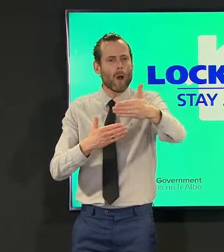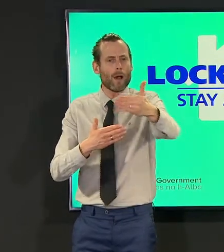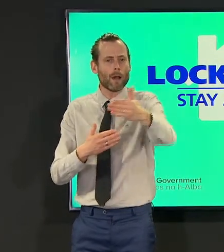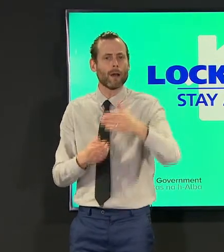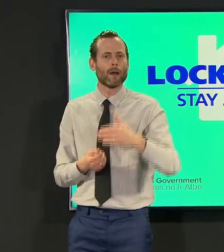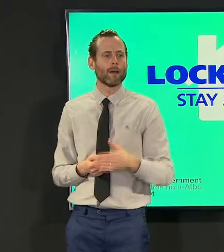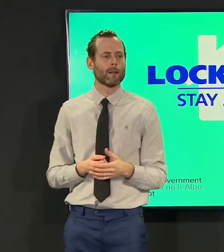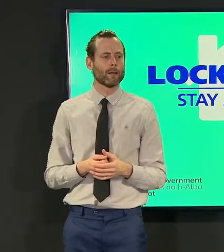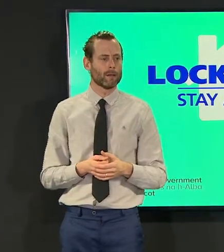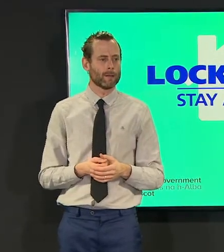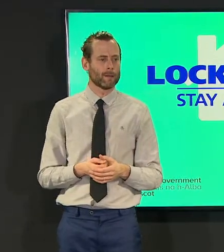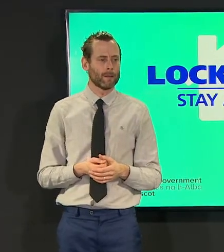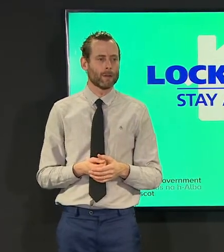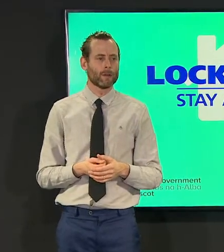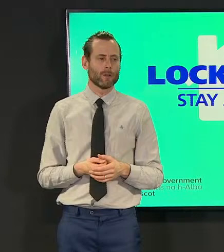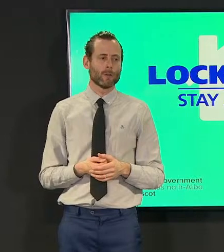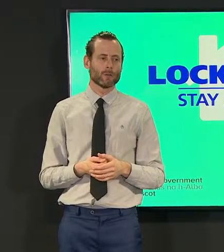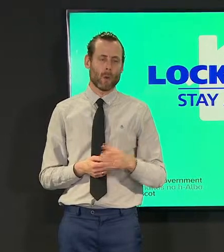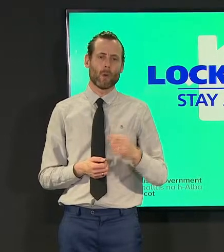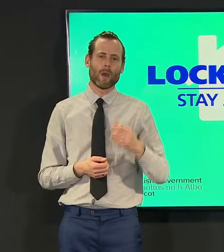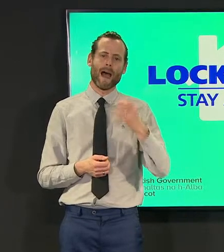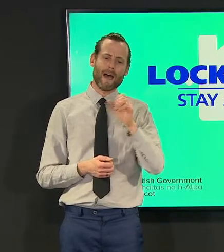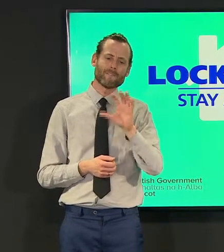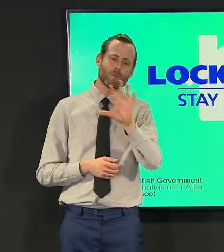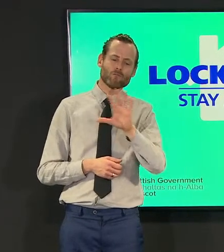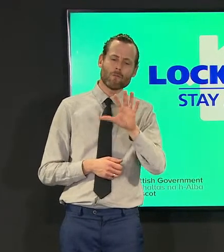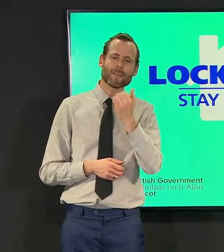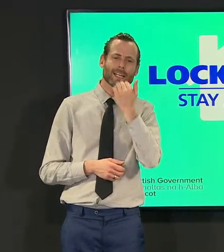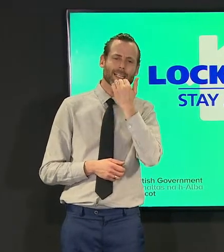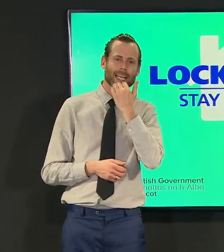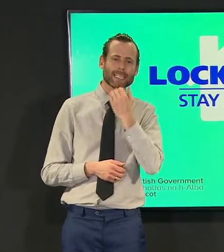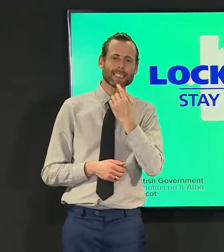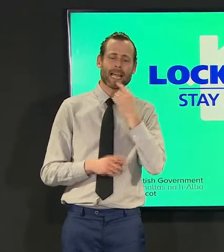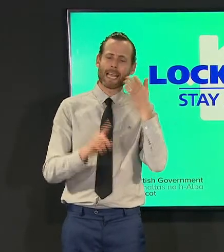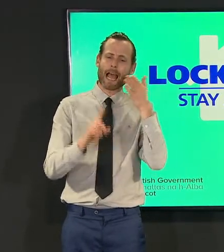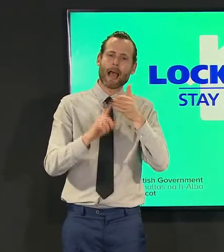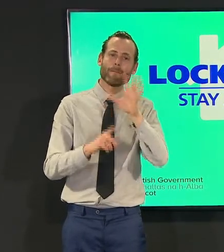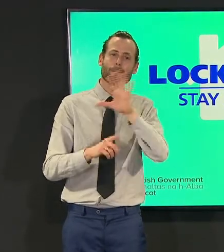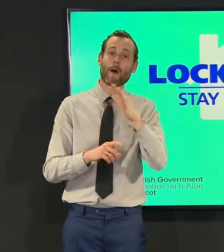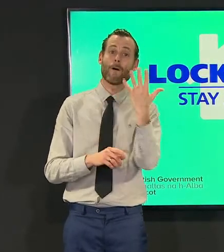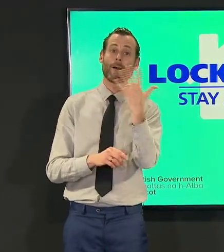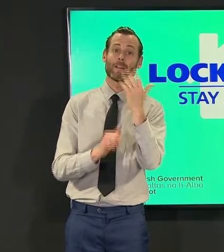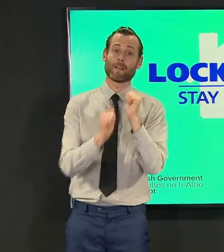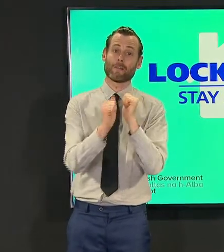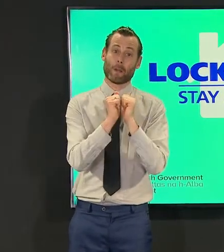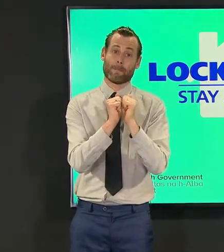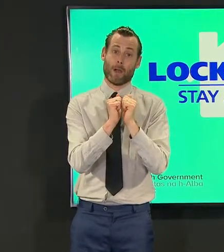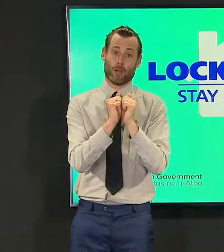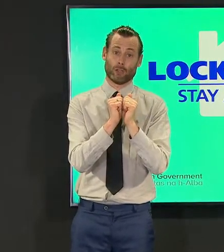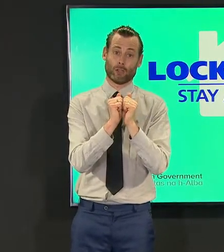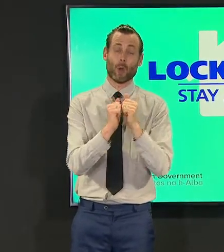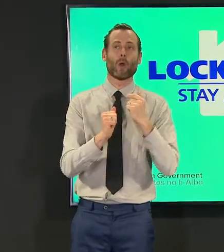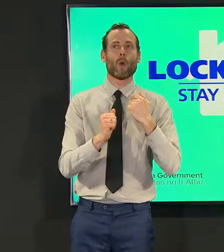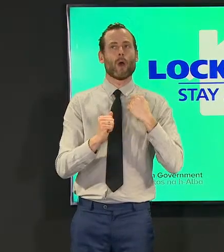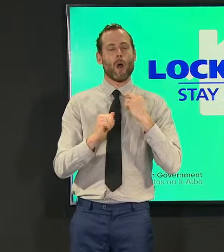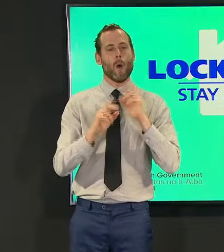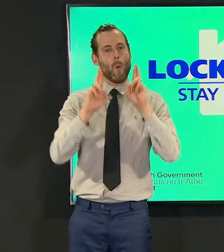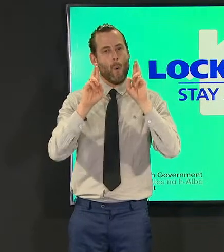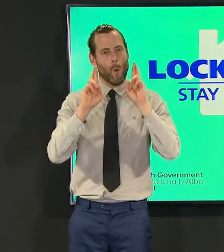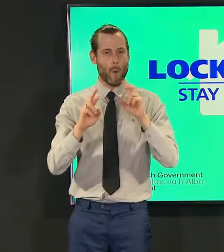with an indicative date that around about the 15th of march we would be able we hoped to move